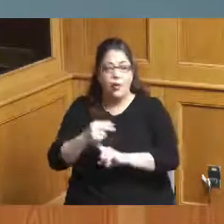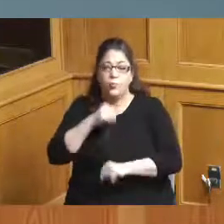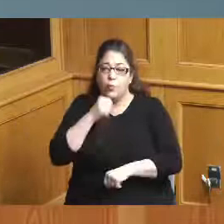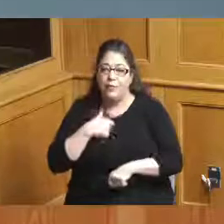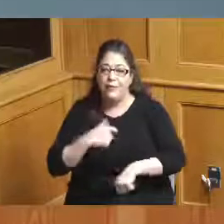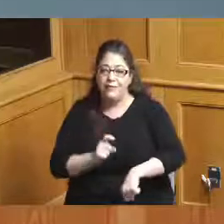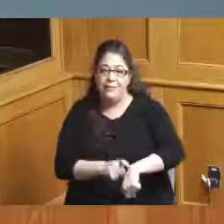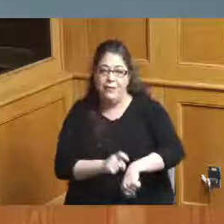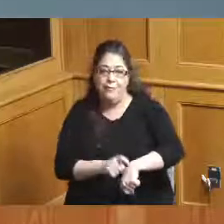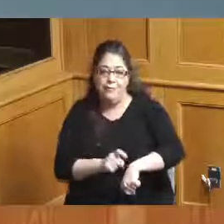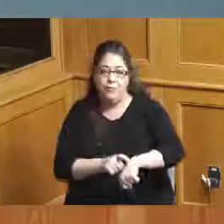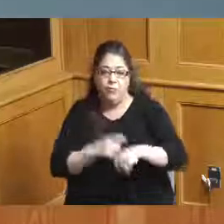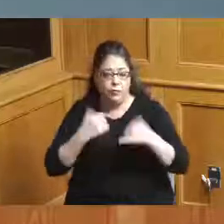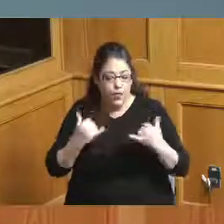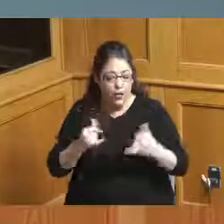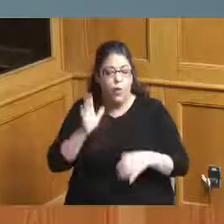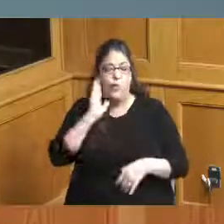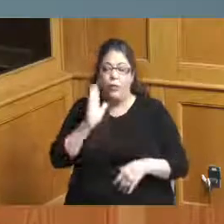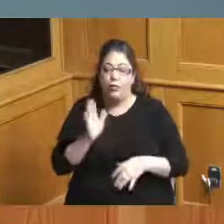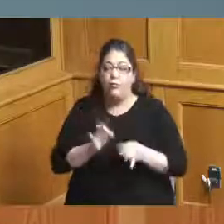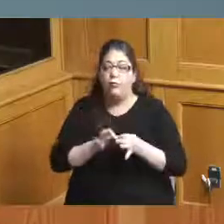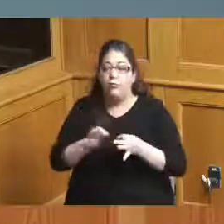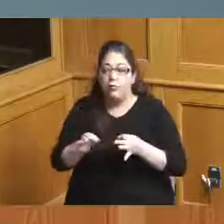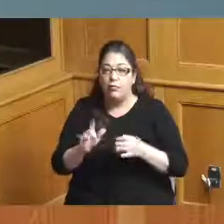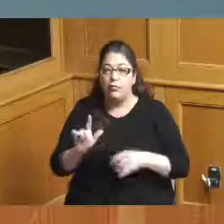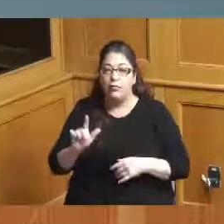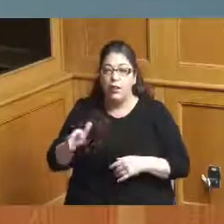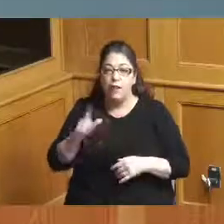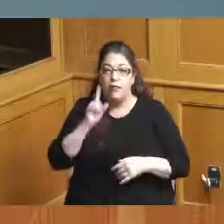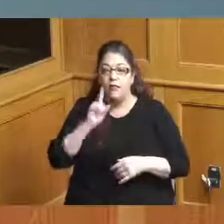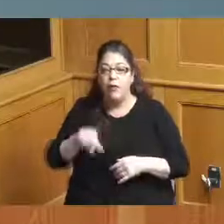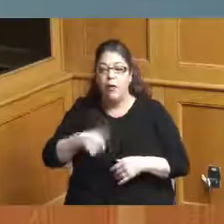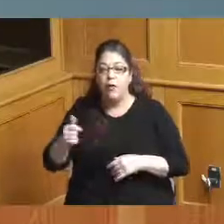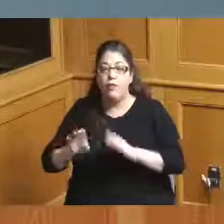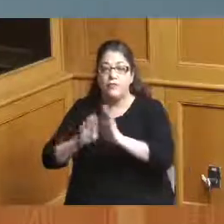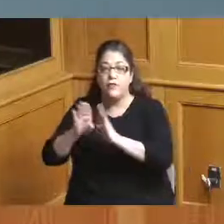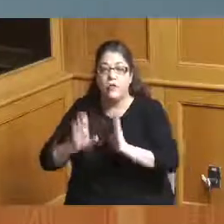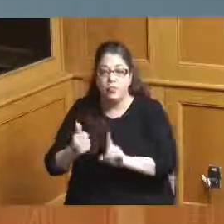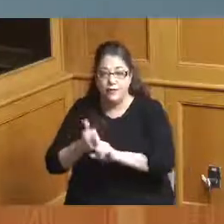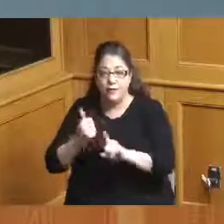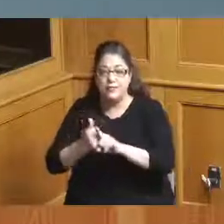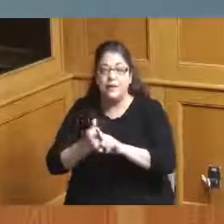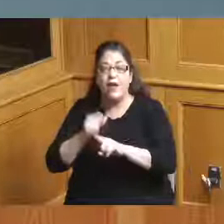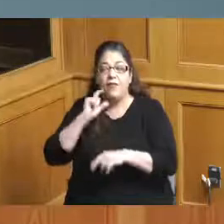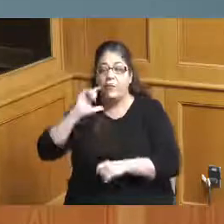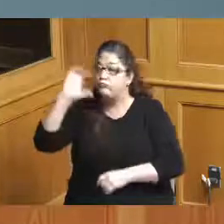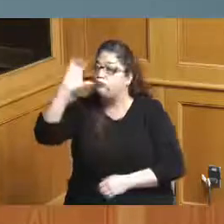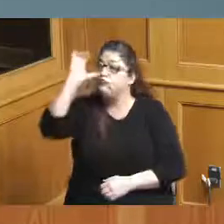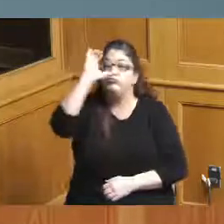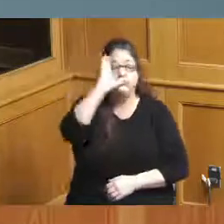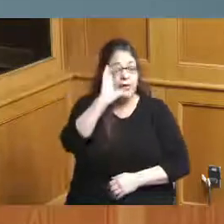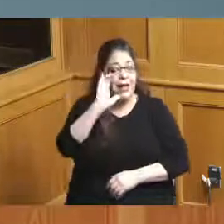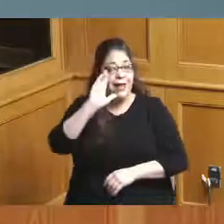right now we will I'm sure for a developer to go nationally but I want to know that I